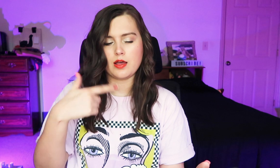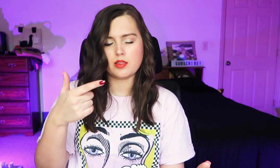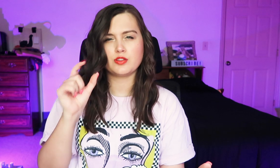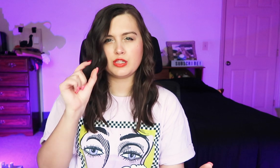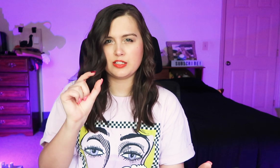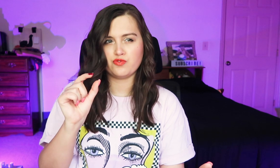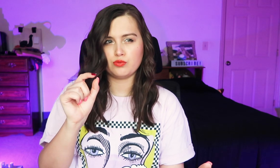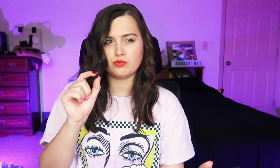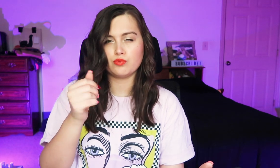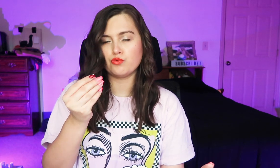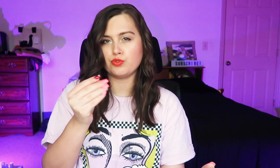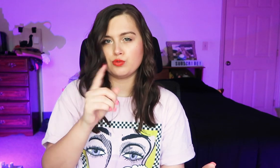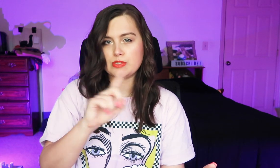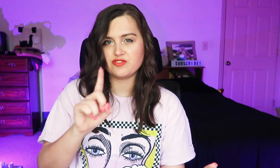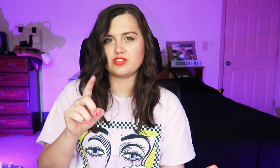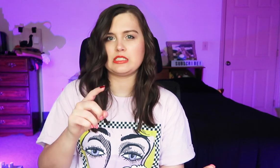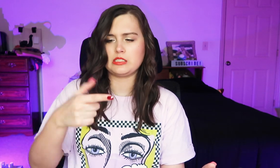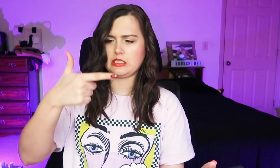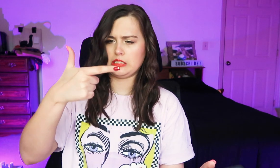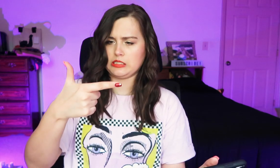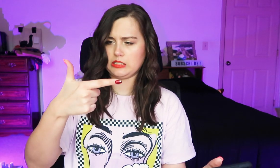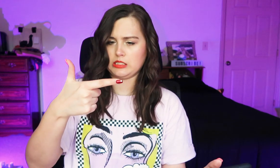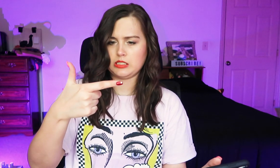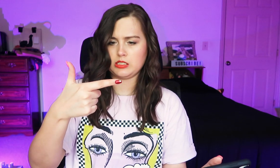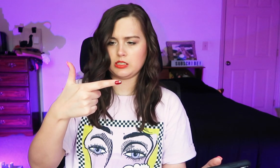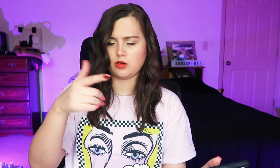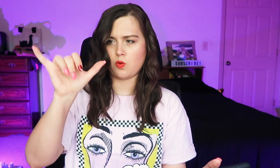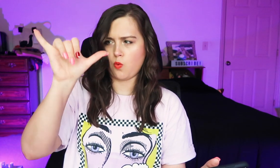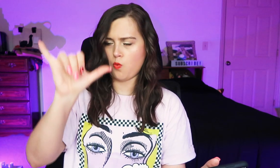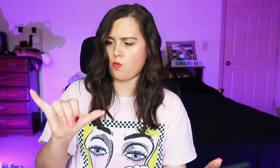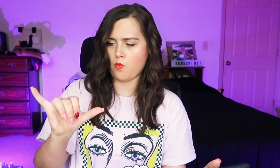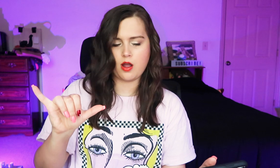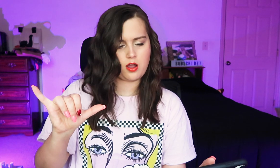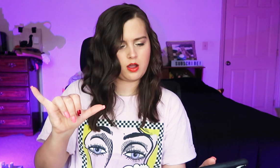There's a few differences. These are "T" and "Y".